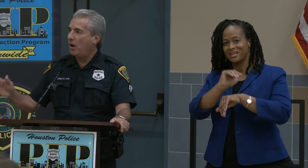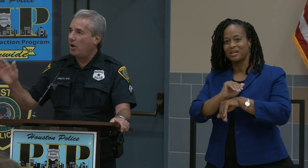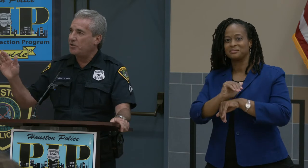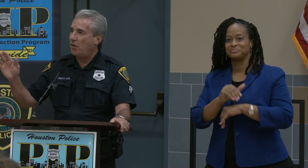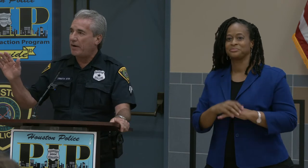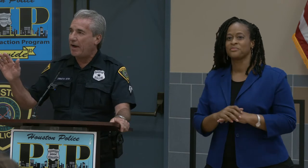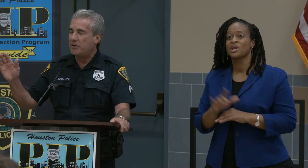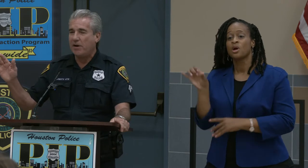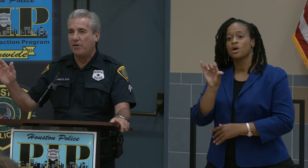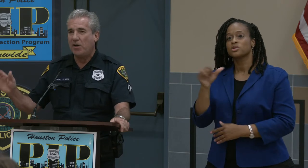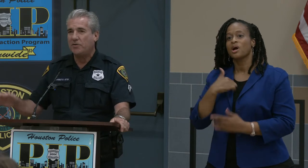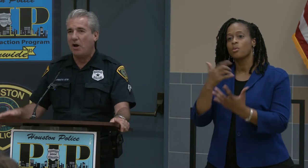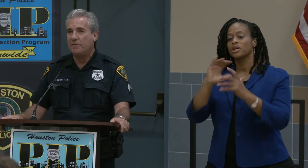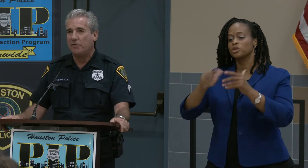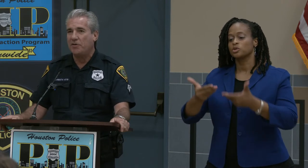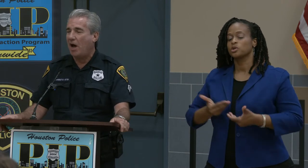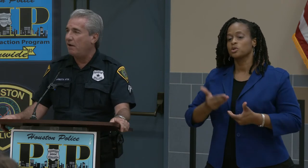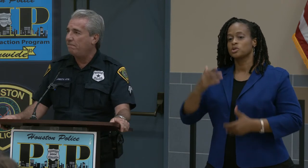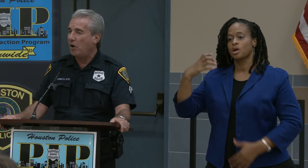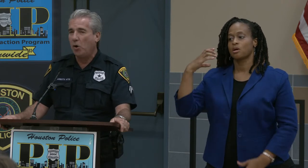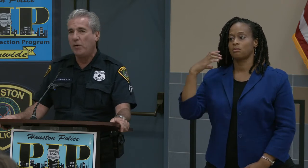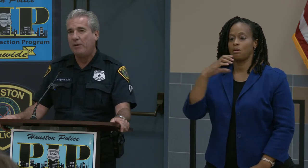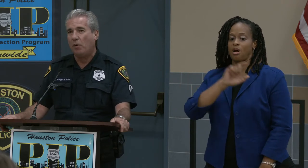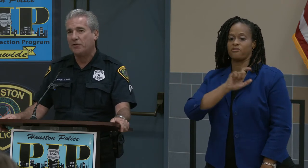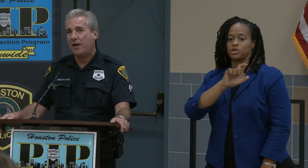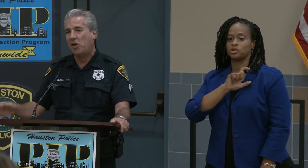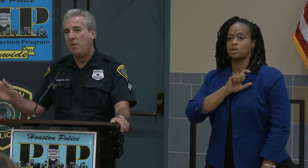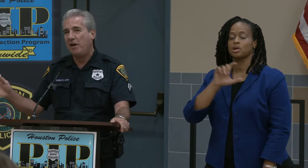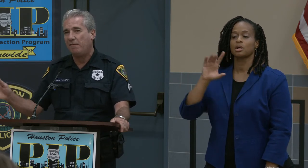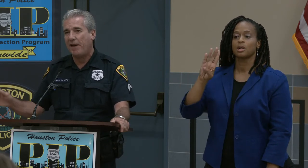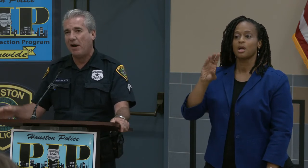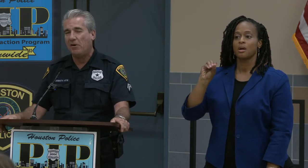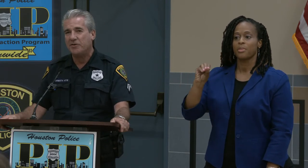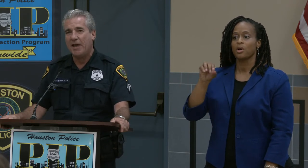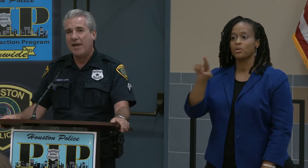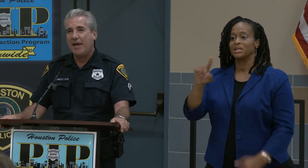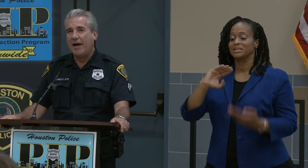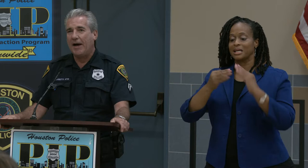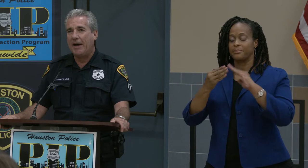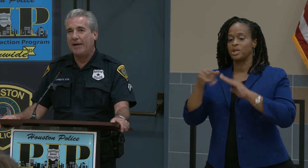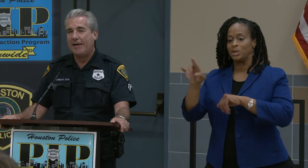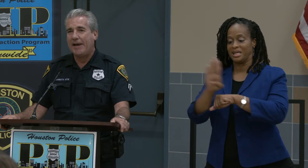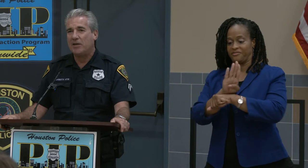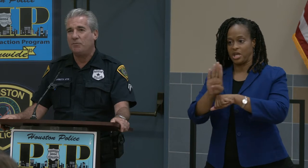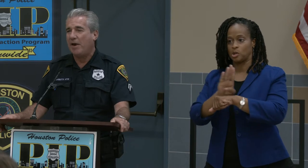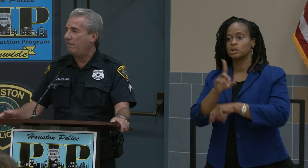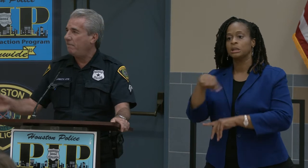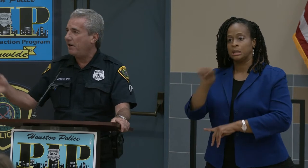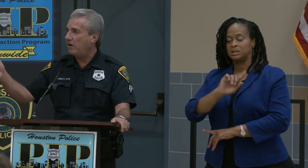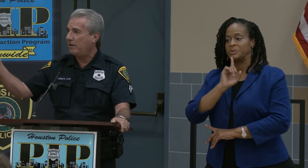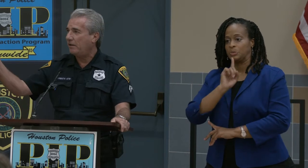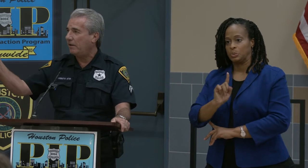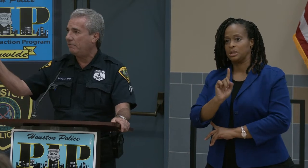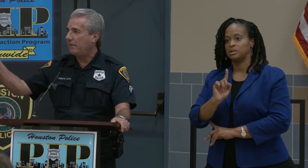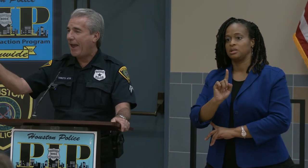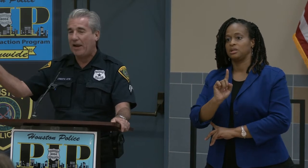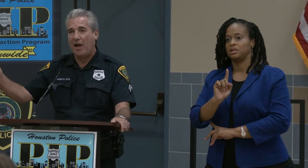Also I'd like to introduce Don Vo, he works out of community affairs. He has been a very good ally